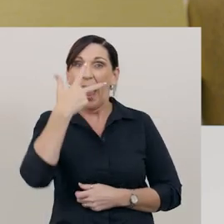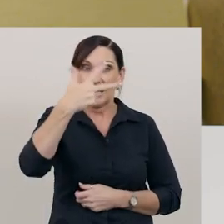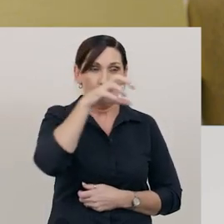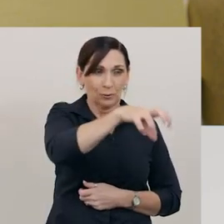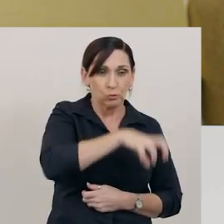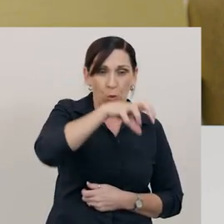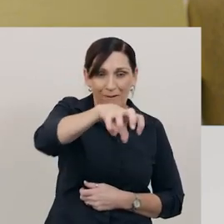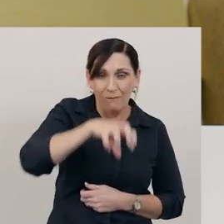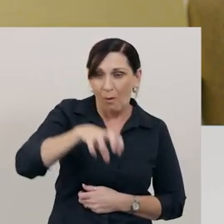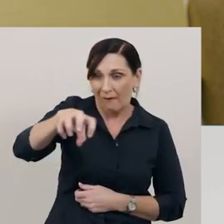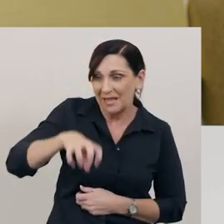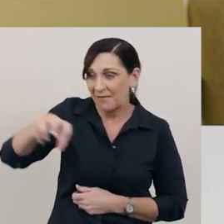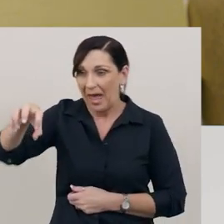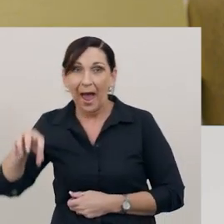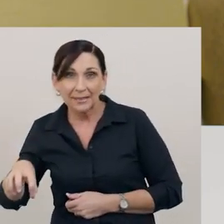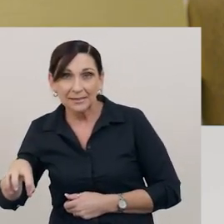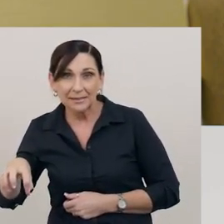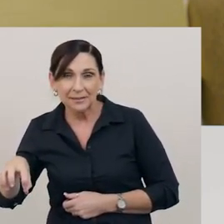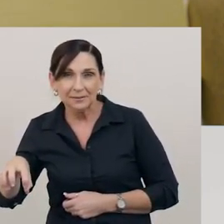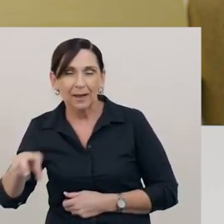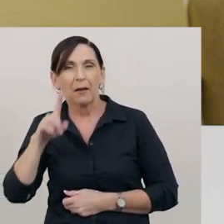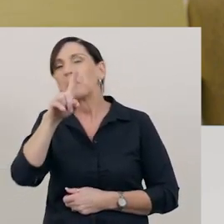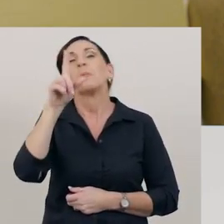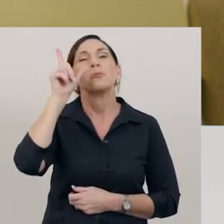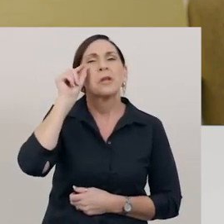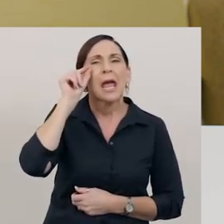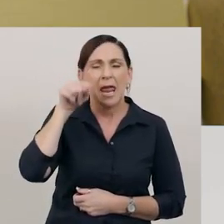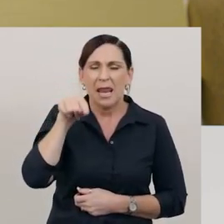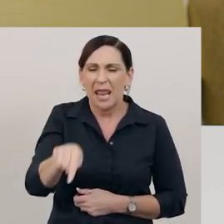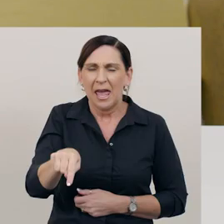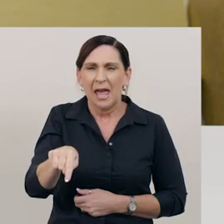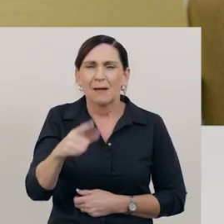If each of these counters was a sweet, juicy strawberry,